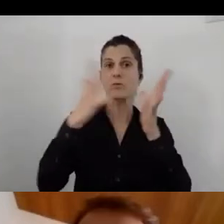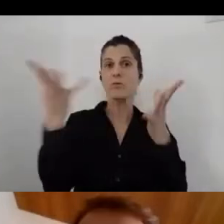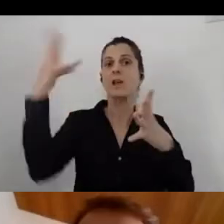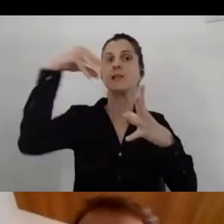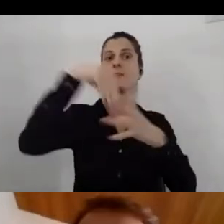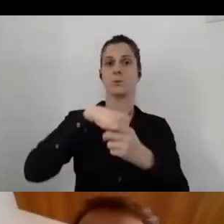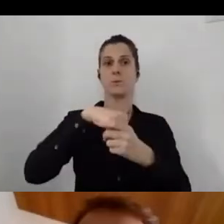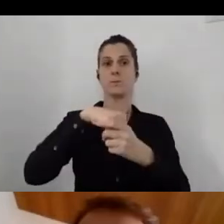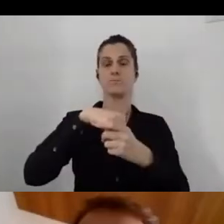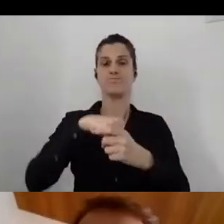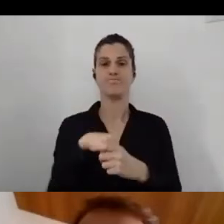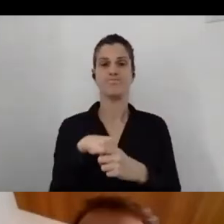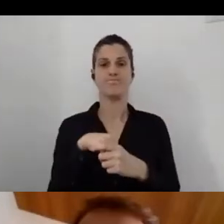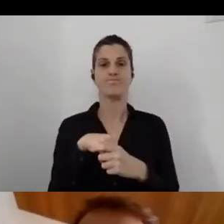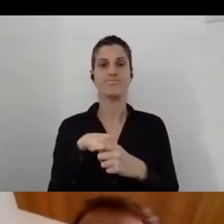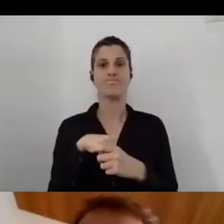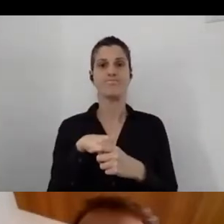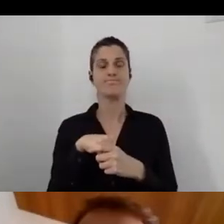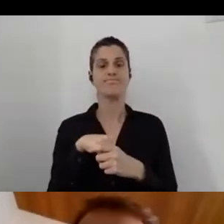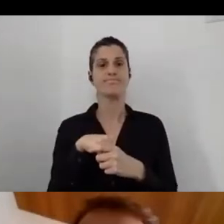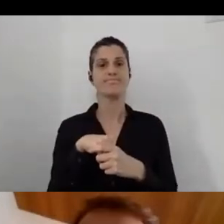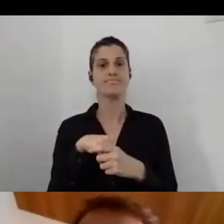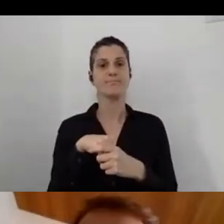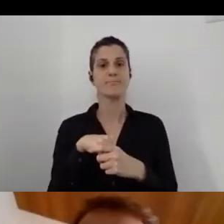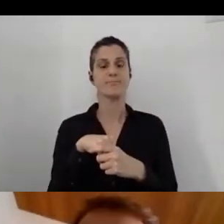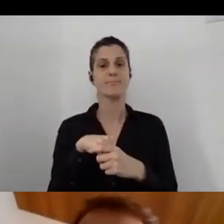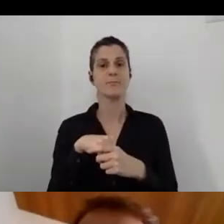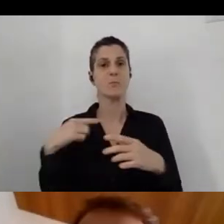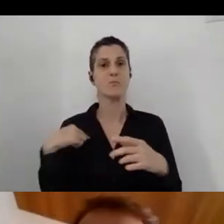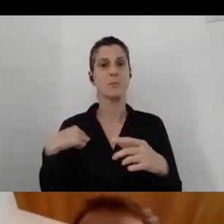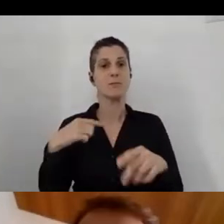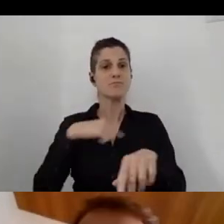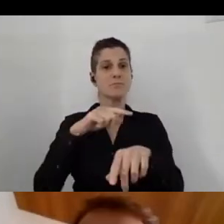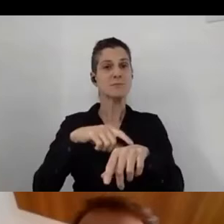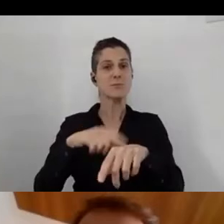In the time that has passed since our last webinar,